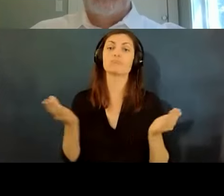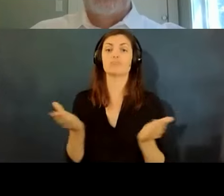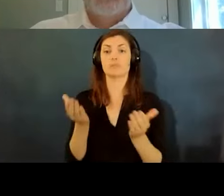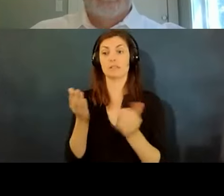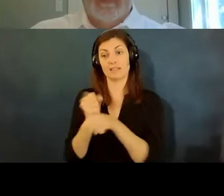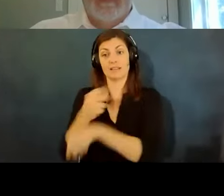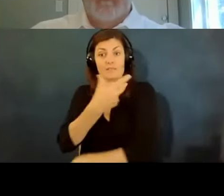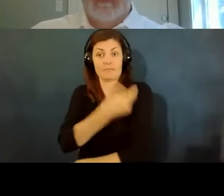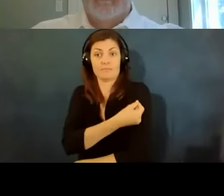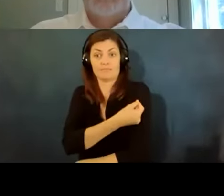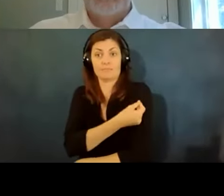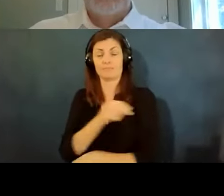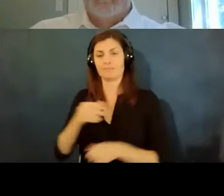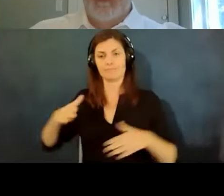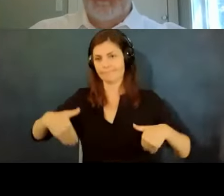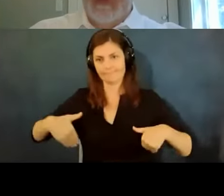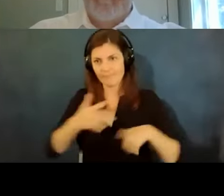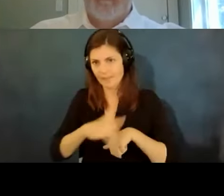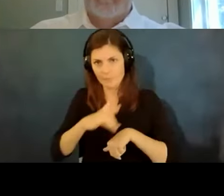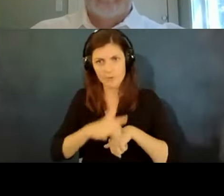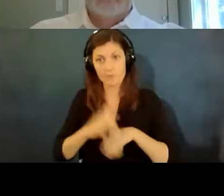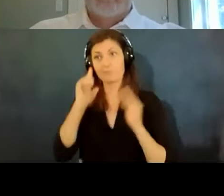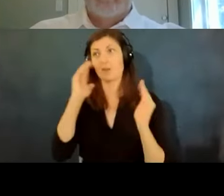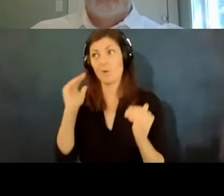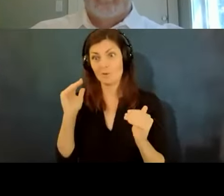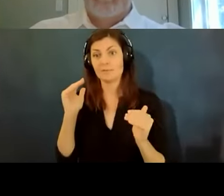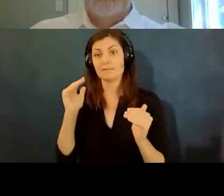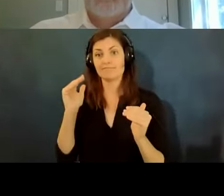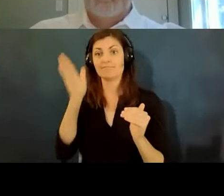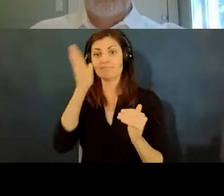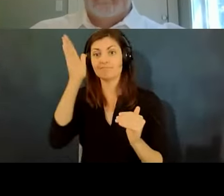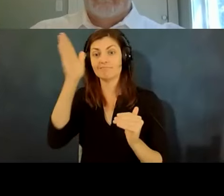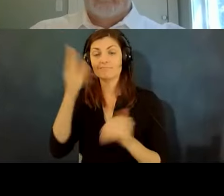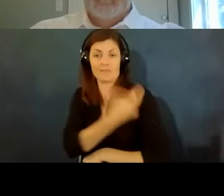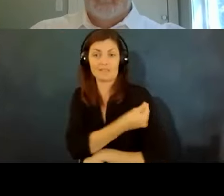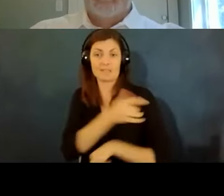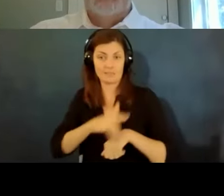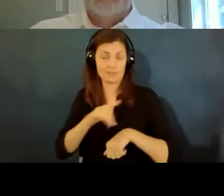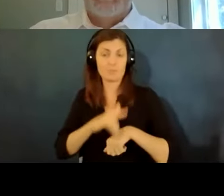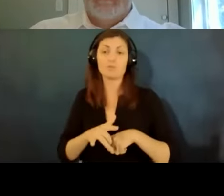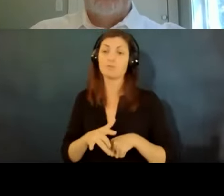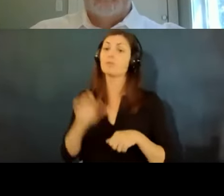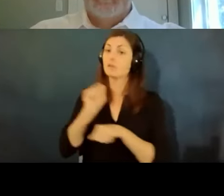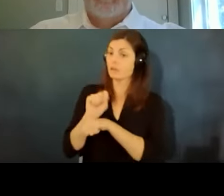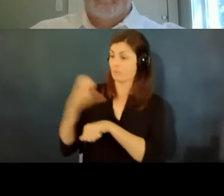so we don't have one now we hope to have one and the employer can encourage staff to get one